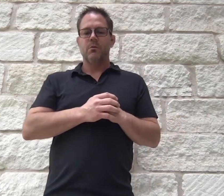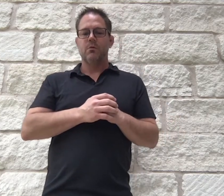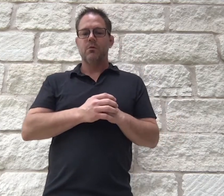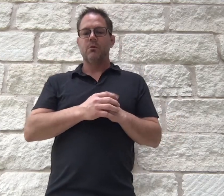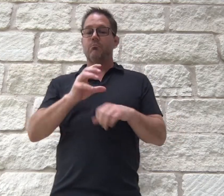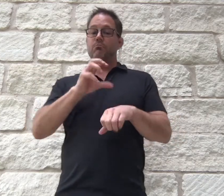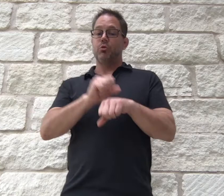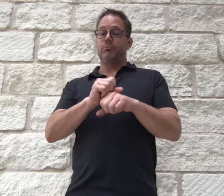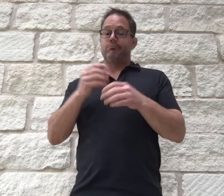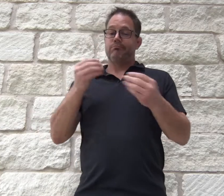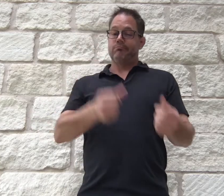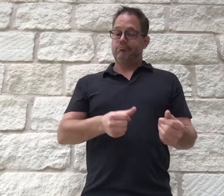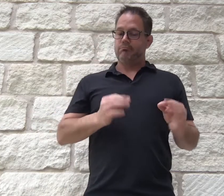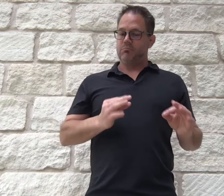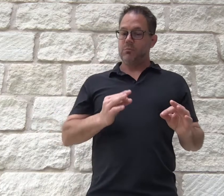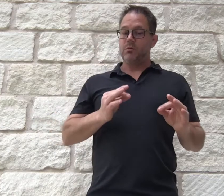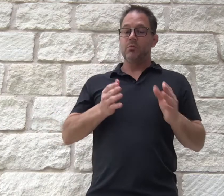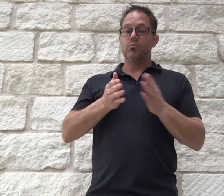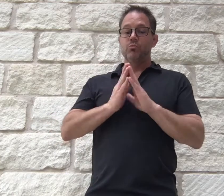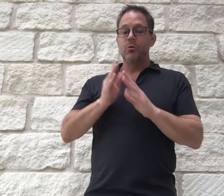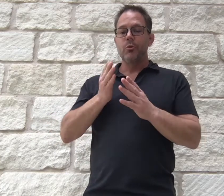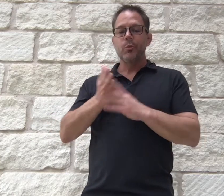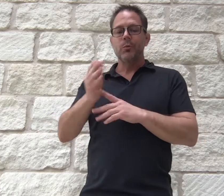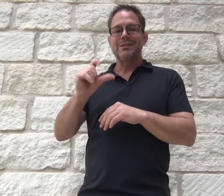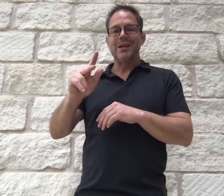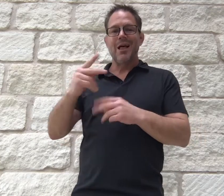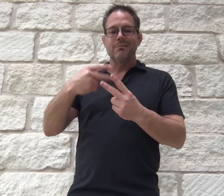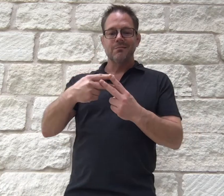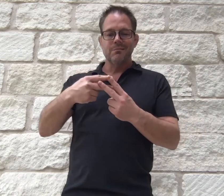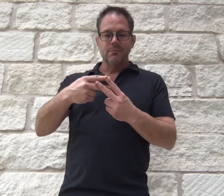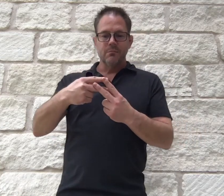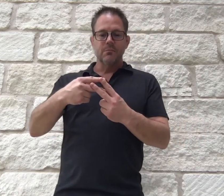secured areas. The booking is seamless, and all requests are submitted via Slack